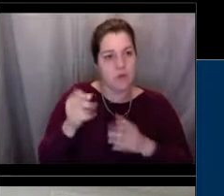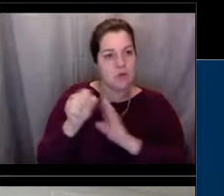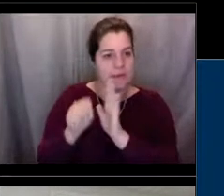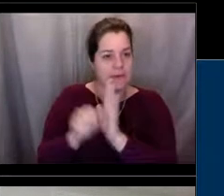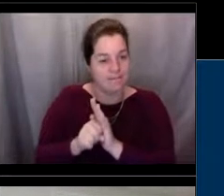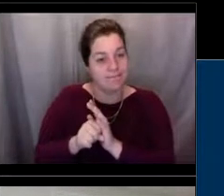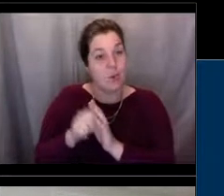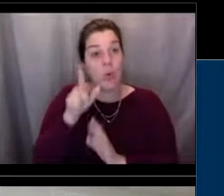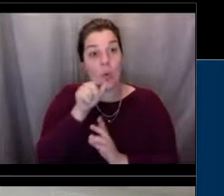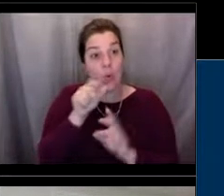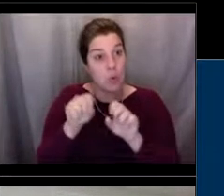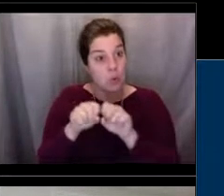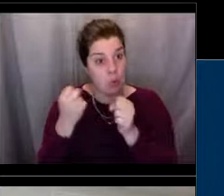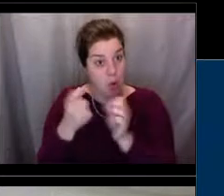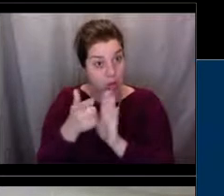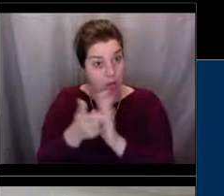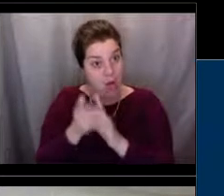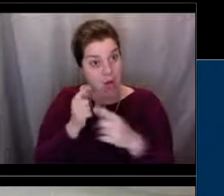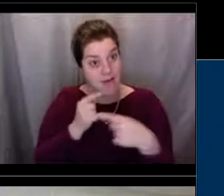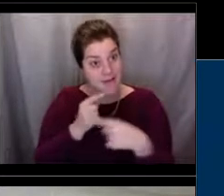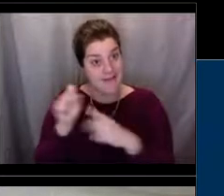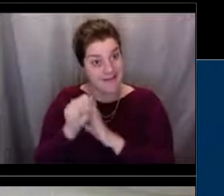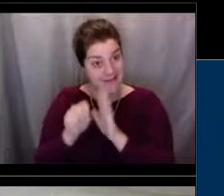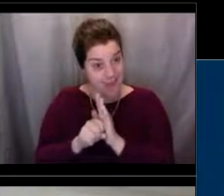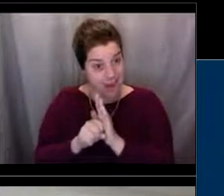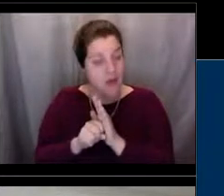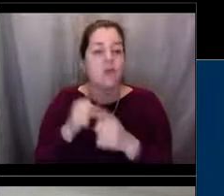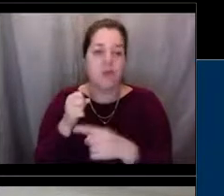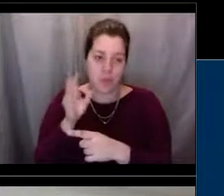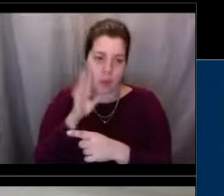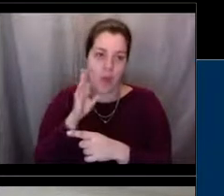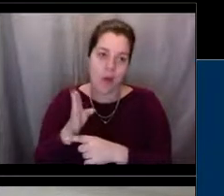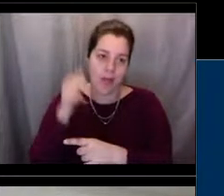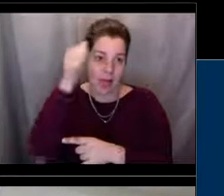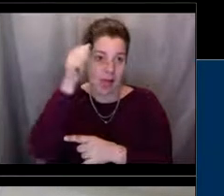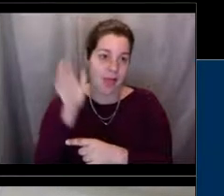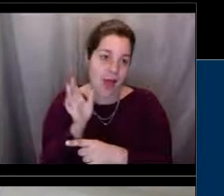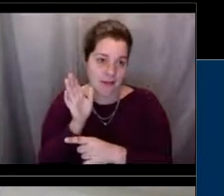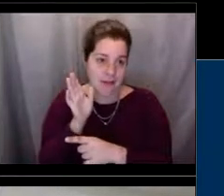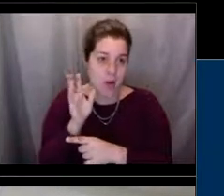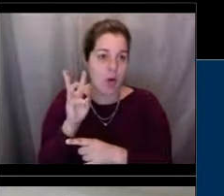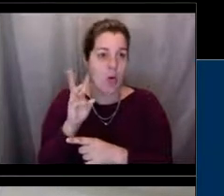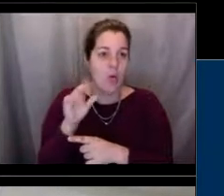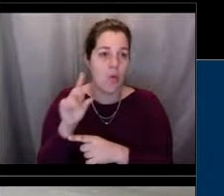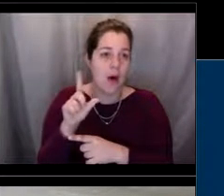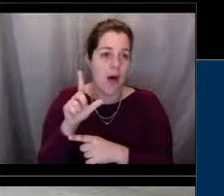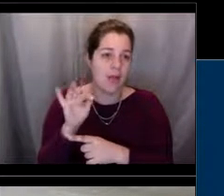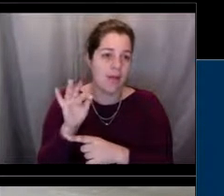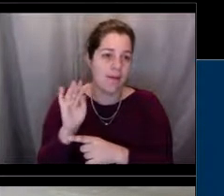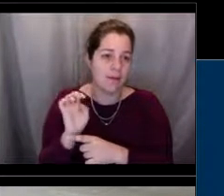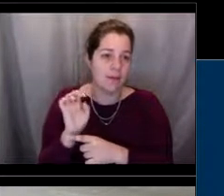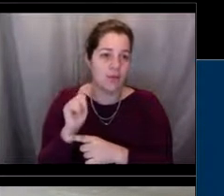with NOAA and Alaska that's the Alaska Wildlife Troopers, in Georgia. that's the Georgia Department of Natural Resources.